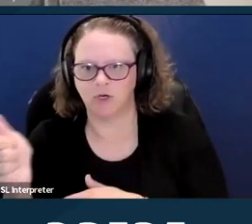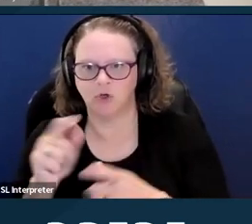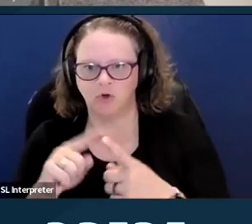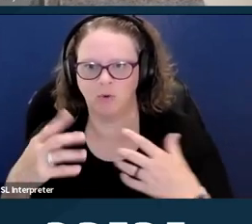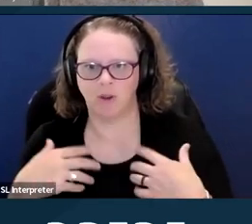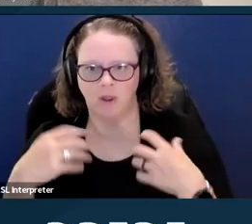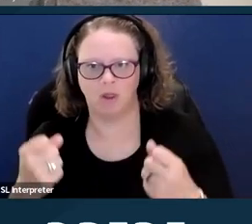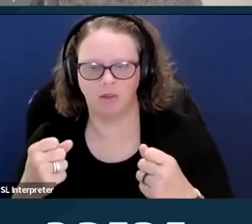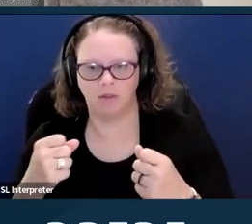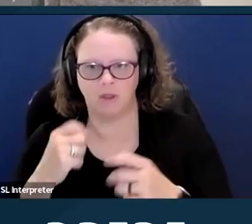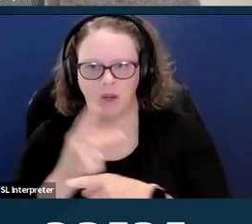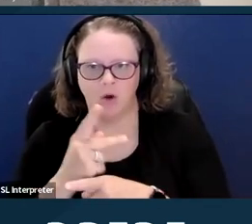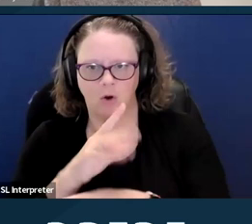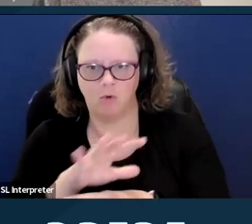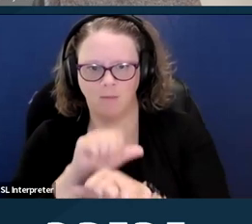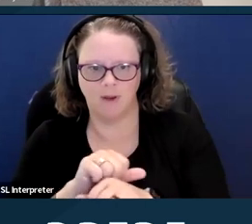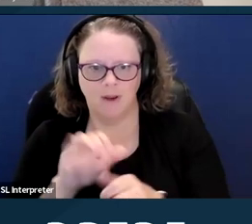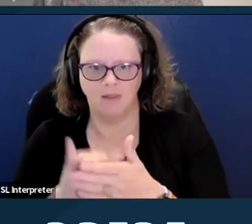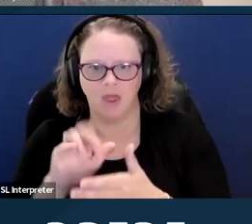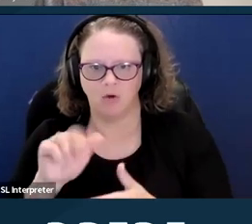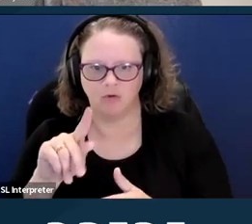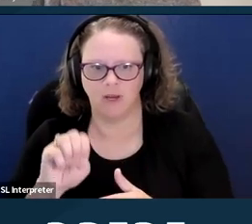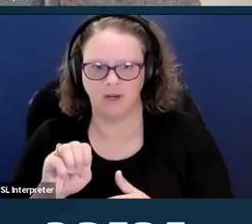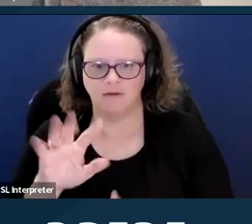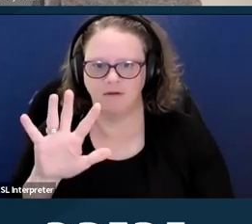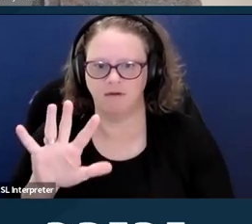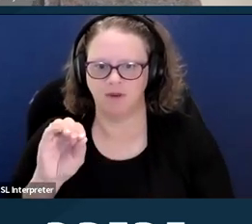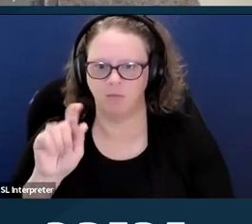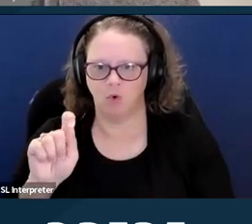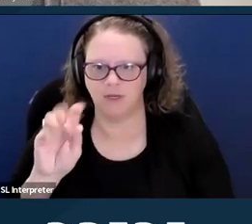And that rate is 50.7% of disabled people versus 29.7%